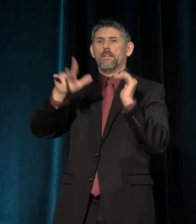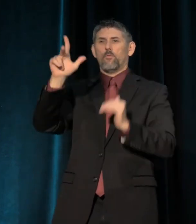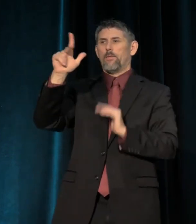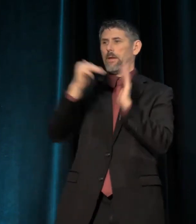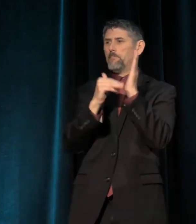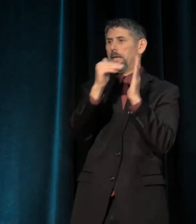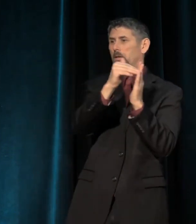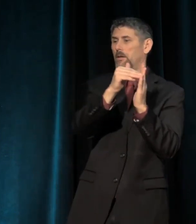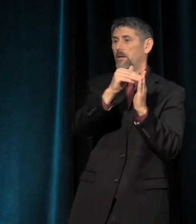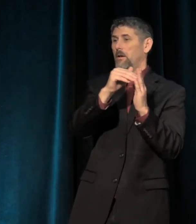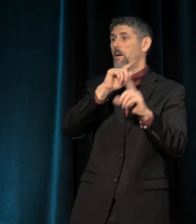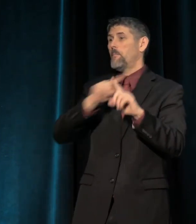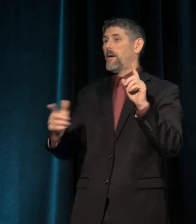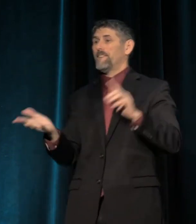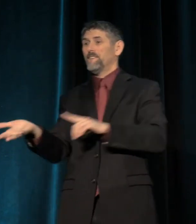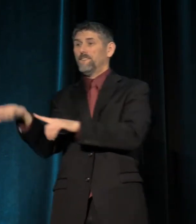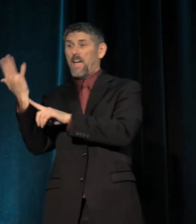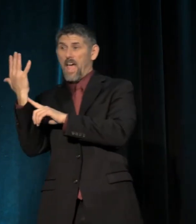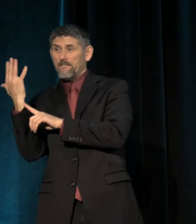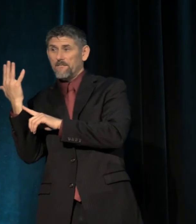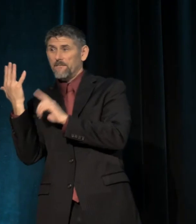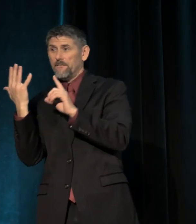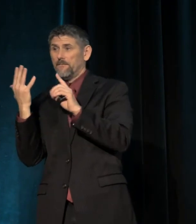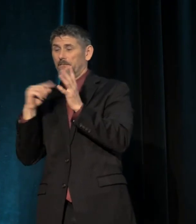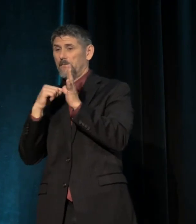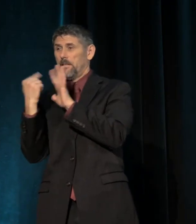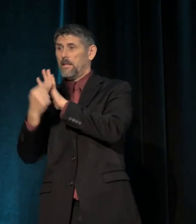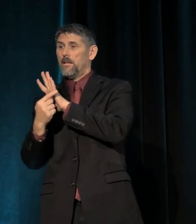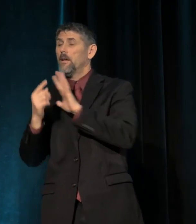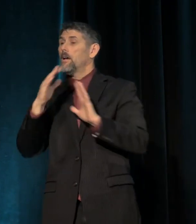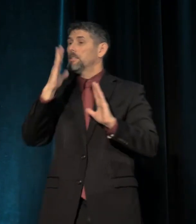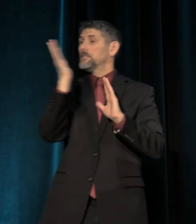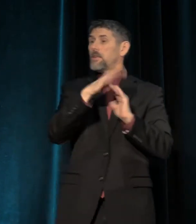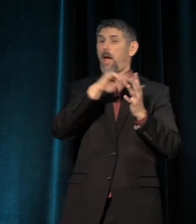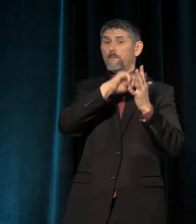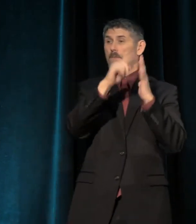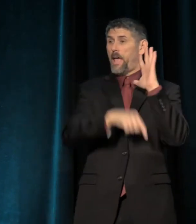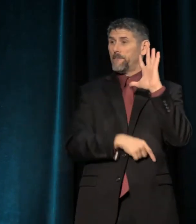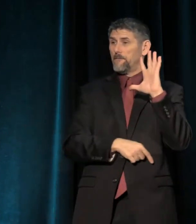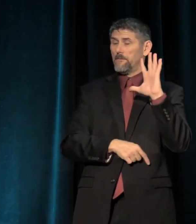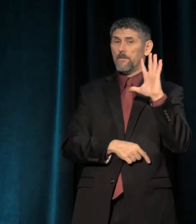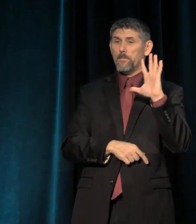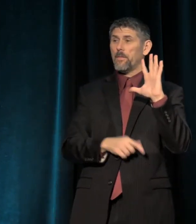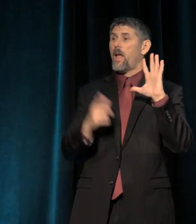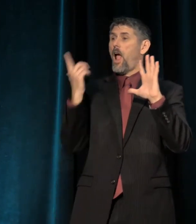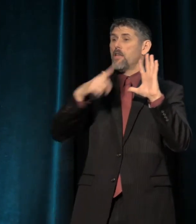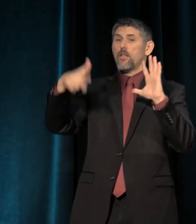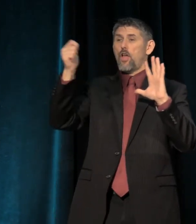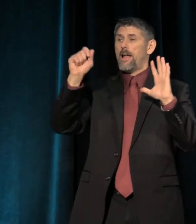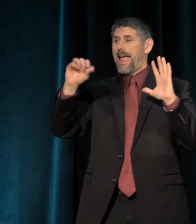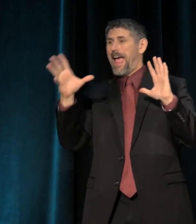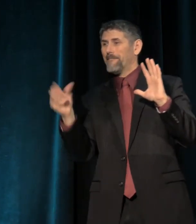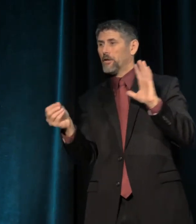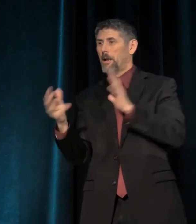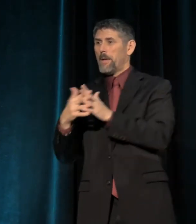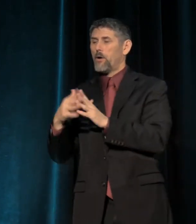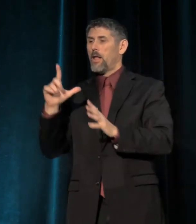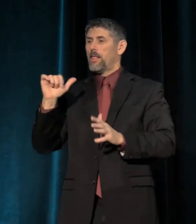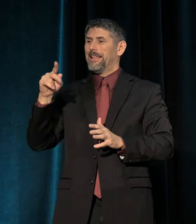But only five, only the top five, of the largest African American and Latino museums, theaters,